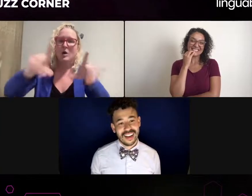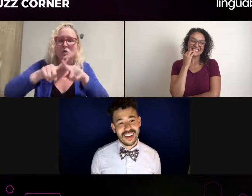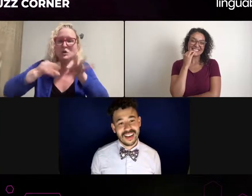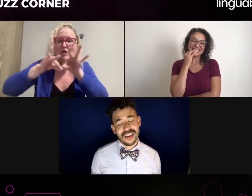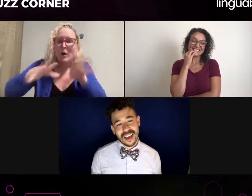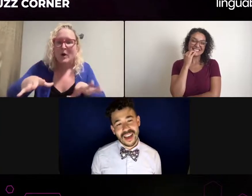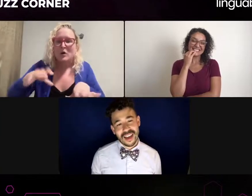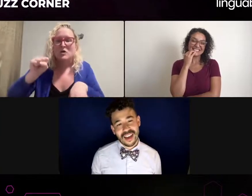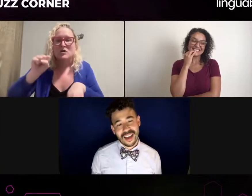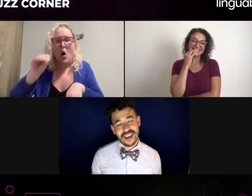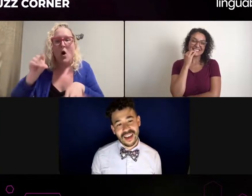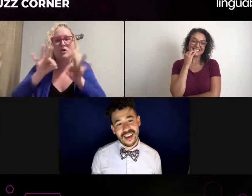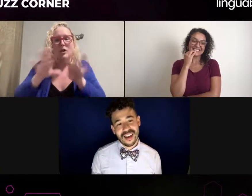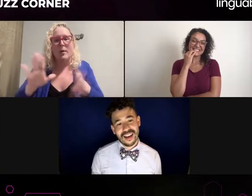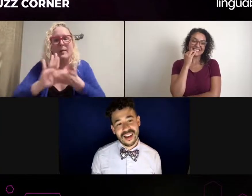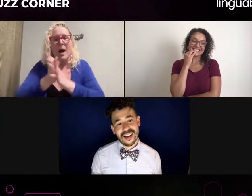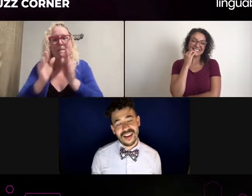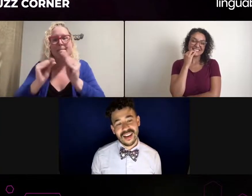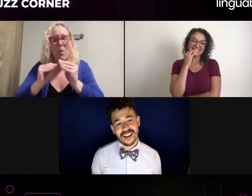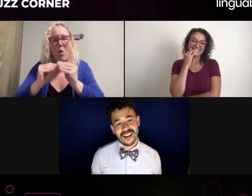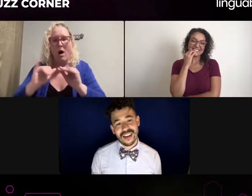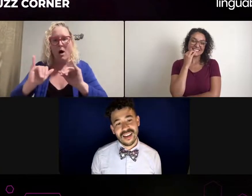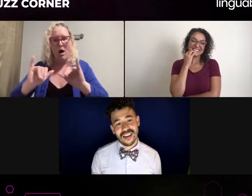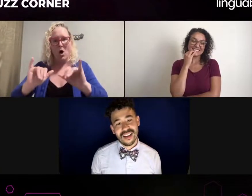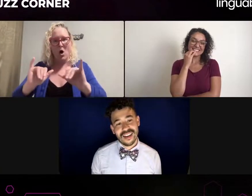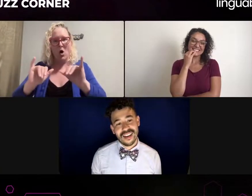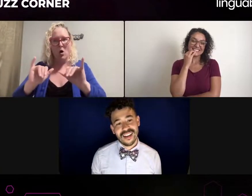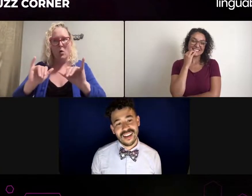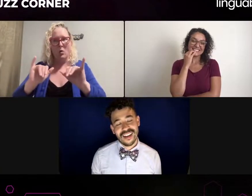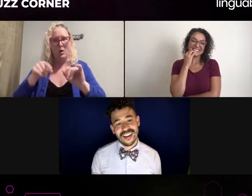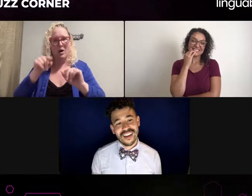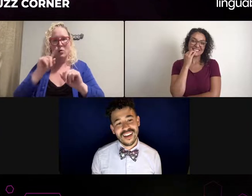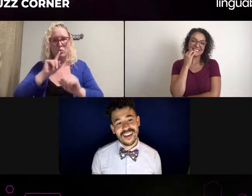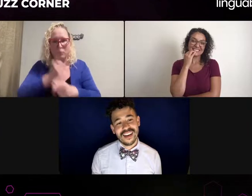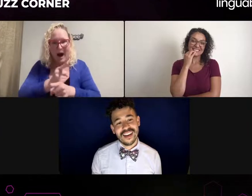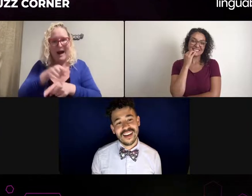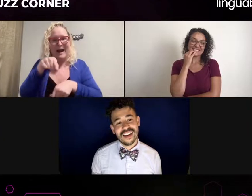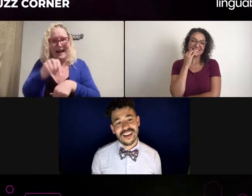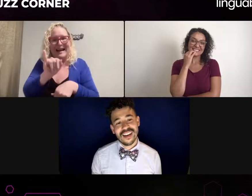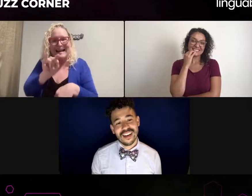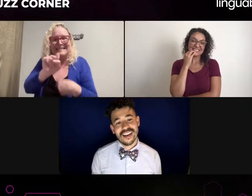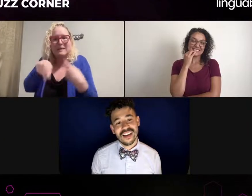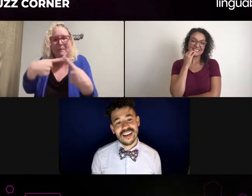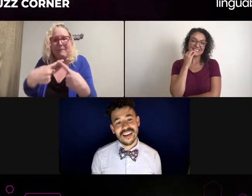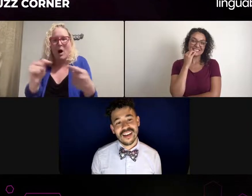on their own work, you know, and that's control.